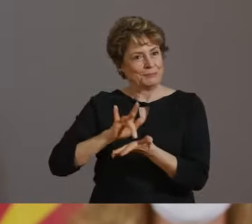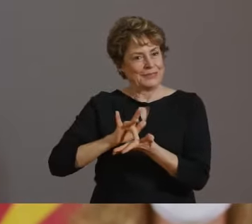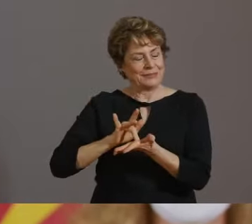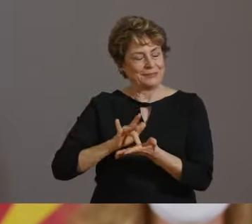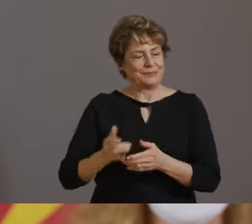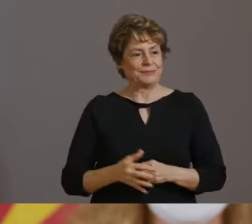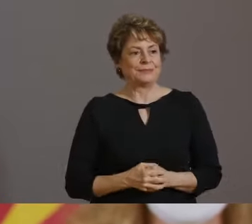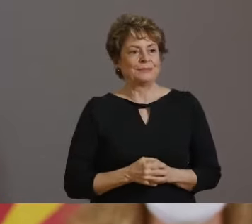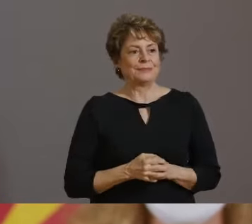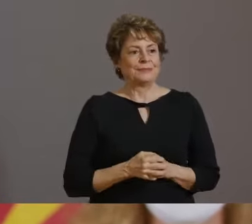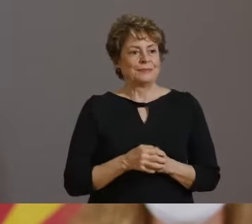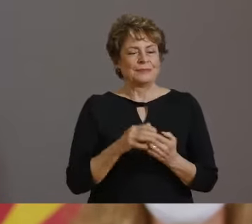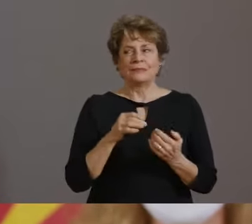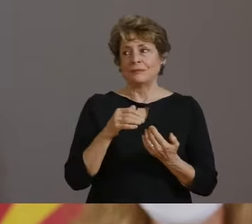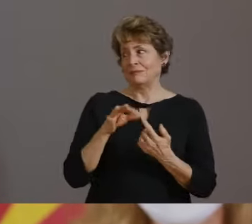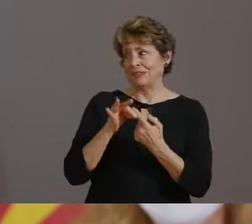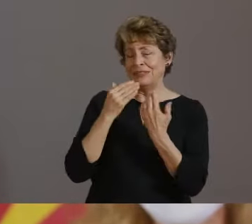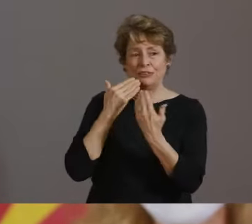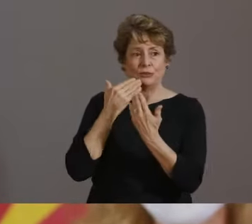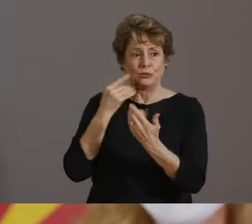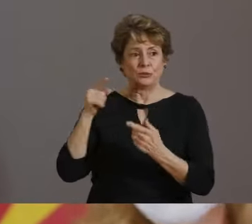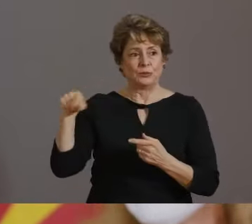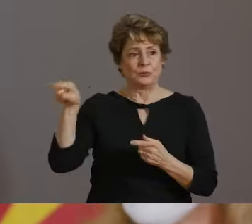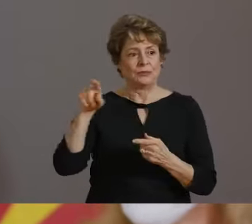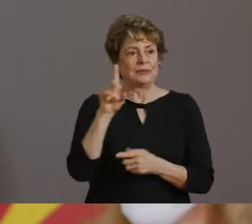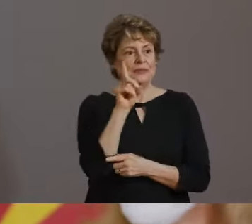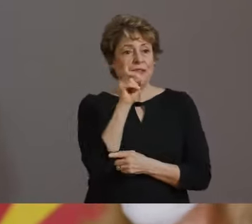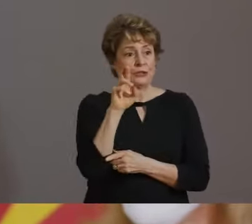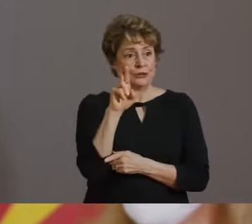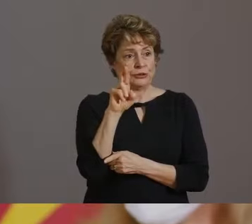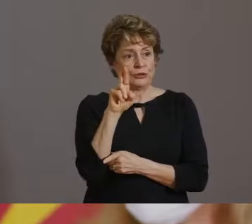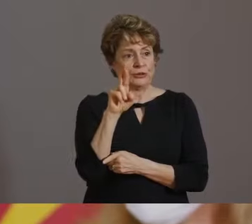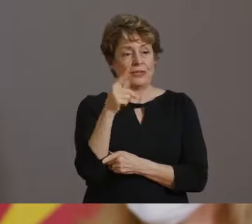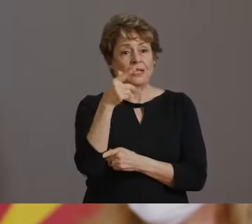GUY REED, DEAN OF THE MEDICAL SCHOOL, FOR HOSTING US.